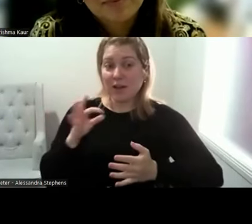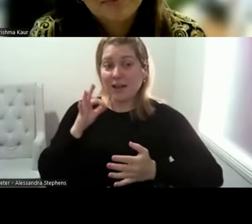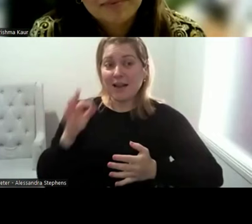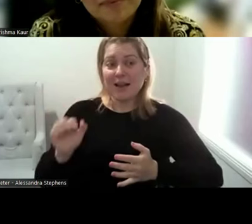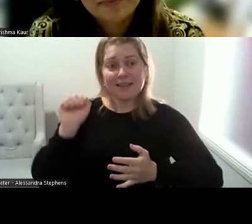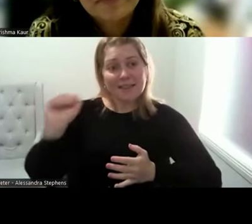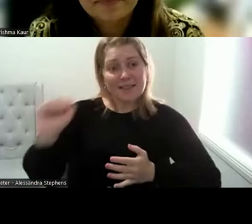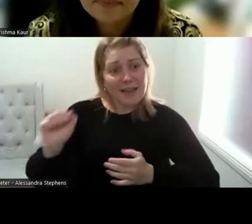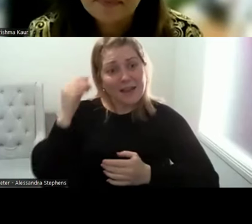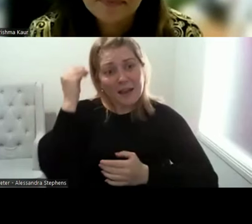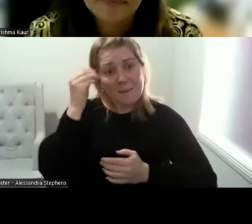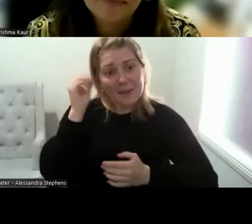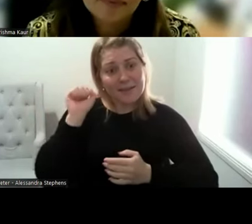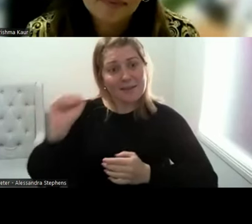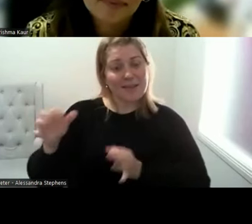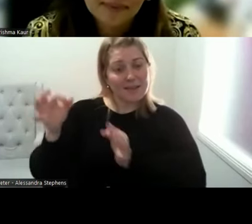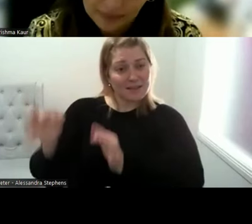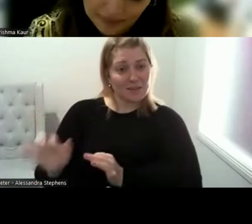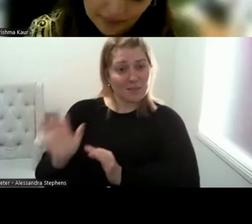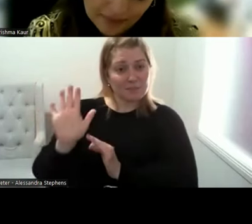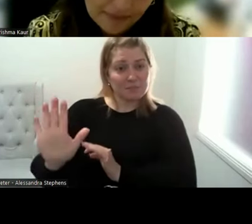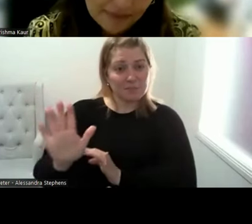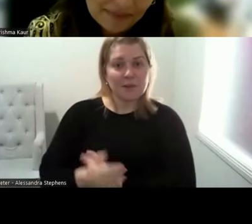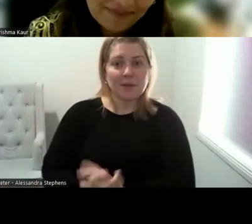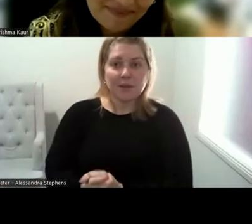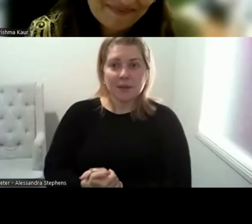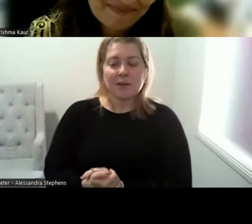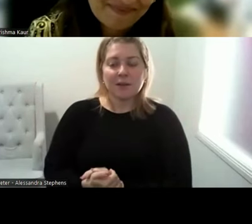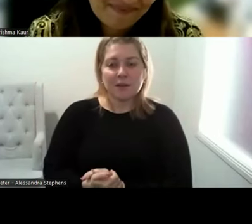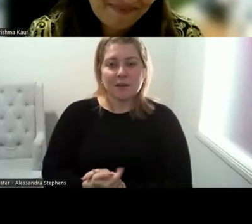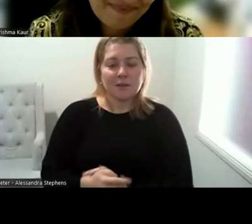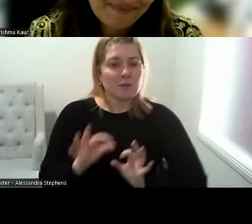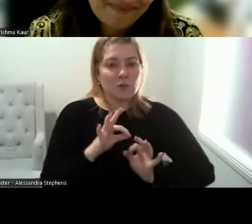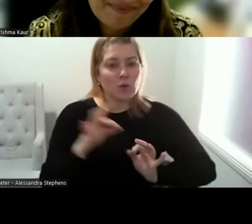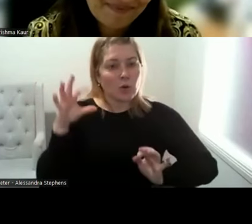Wonderful, great takeaways. No assumptions and be respectful.